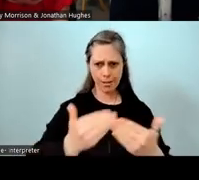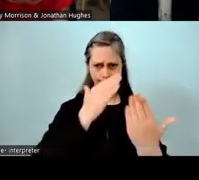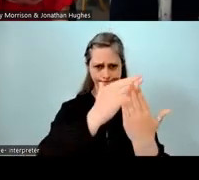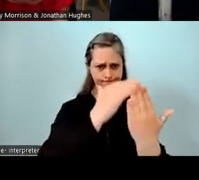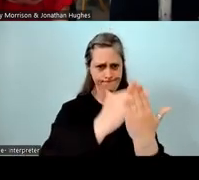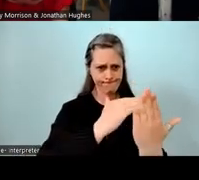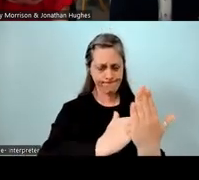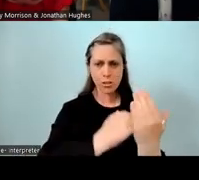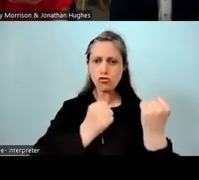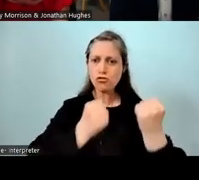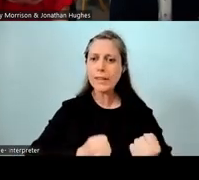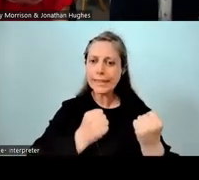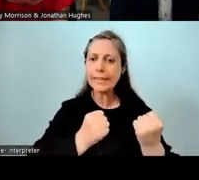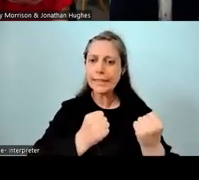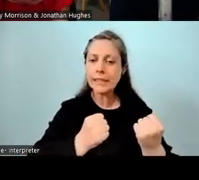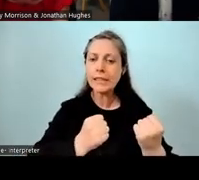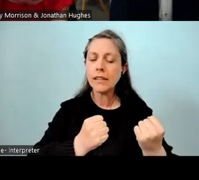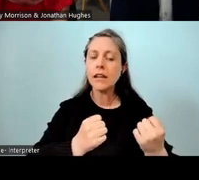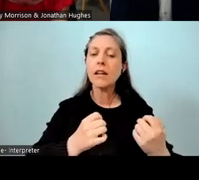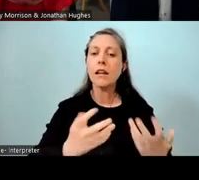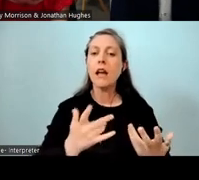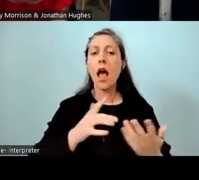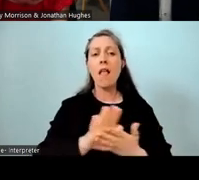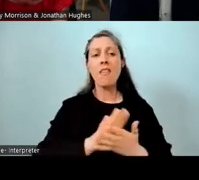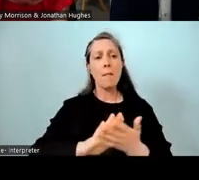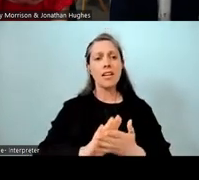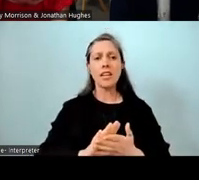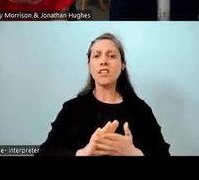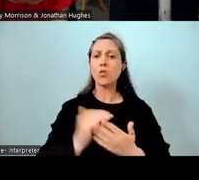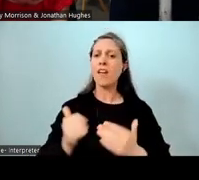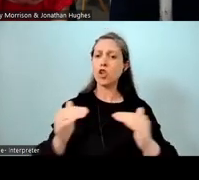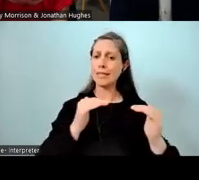we've developed that, I think in a really good state. And for our self review, in terms of even the way